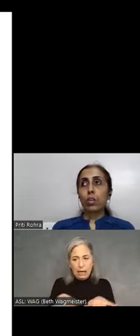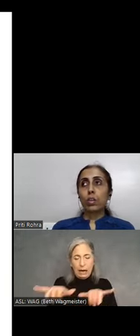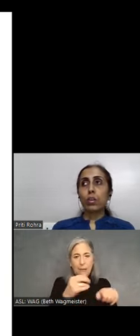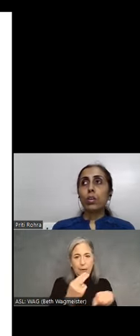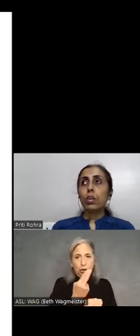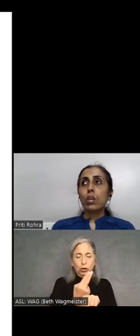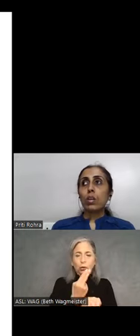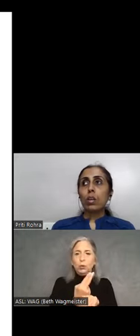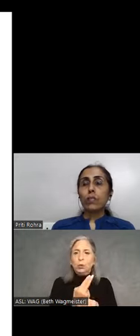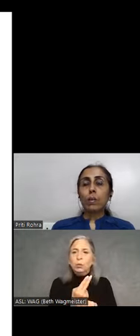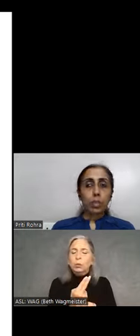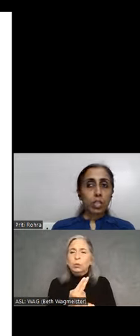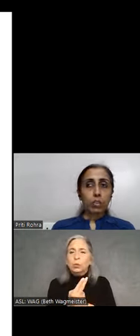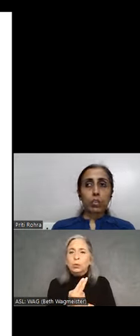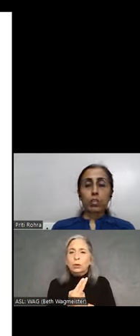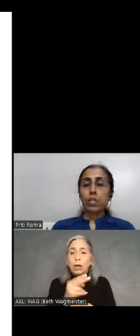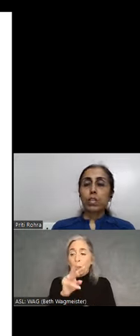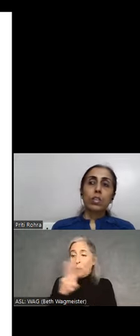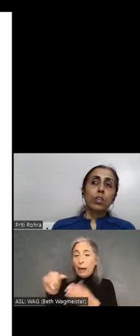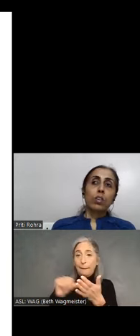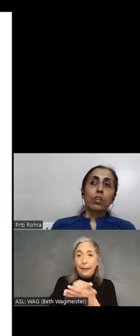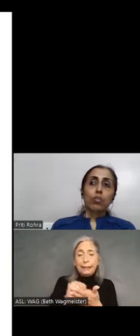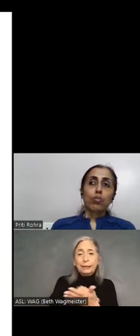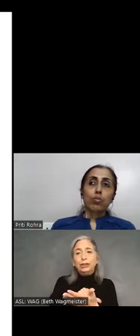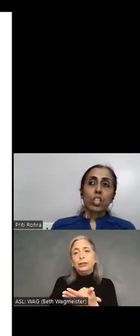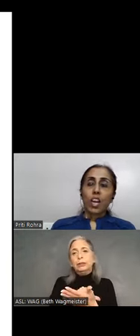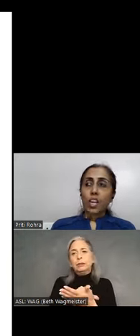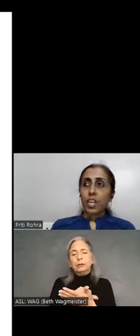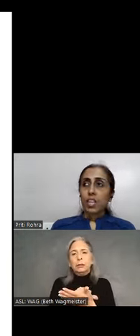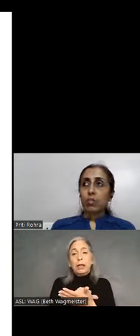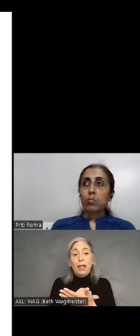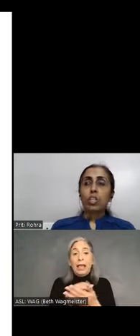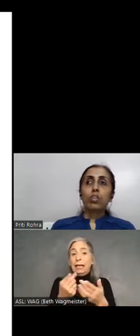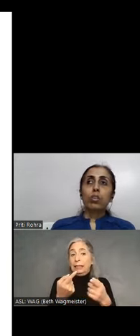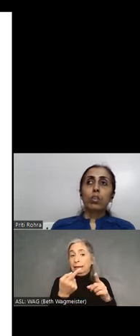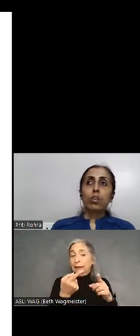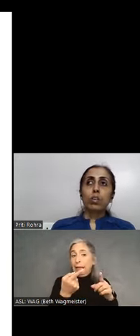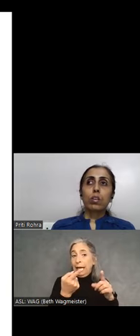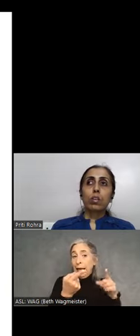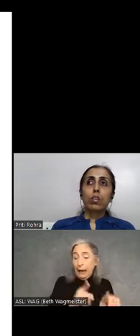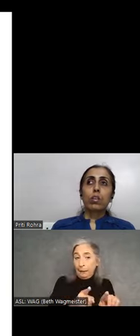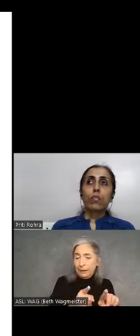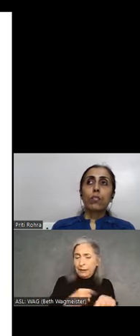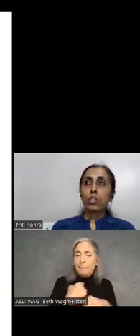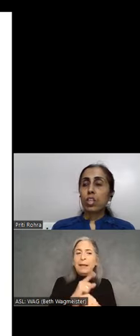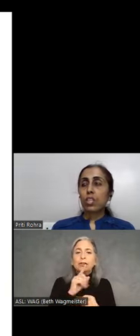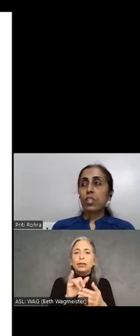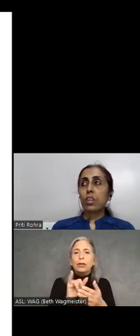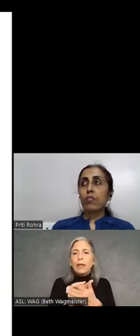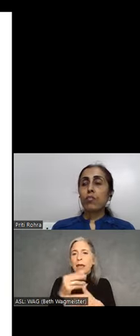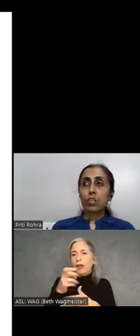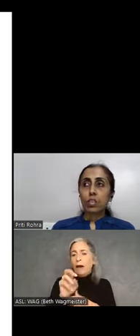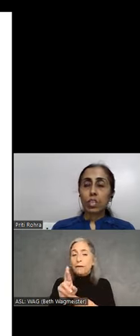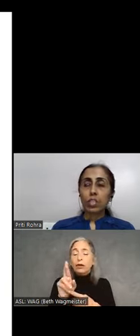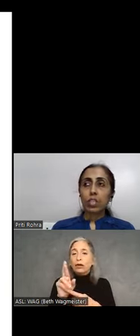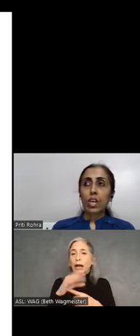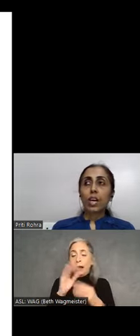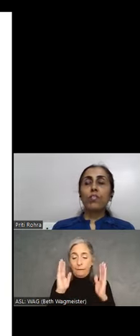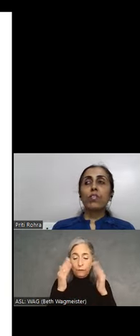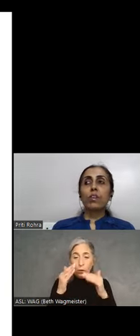you know, web pages these days, in that case make sure the hover stays and focus have a